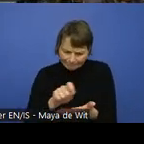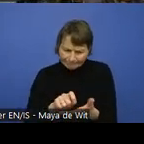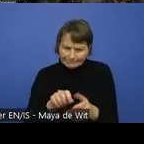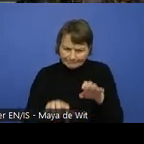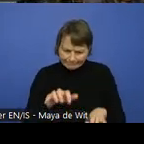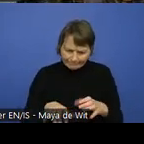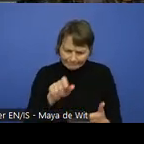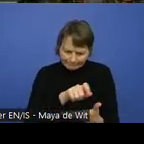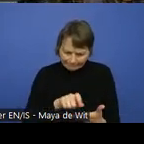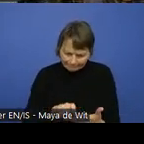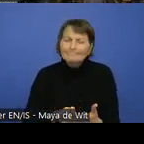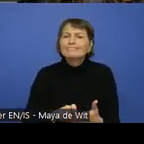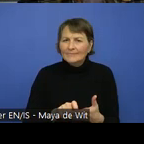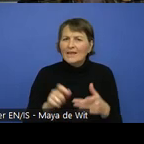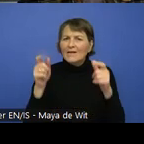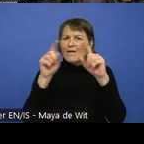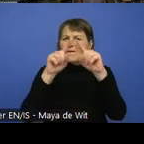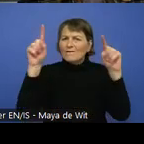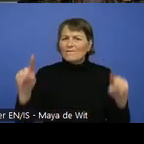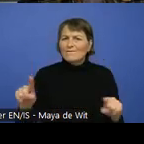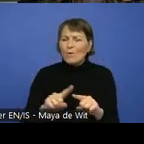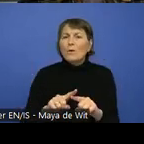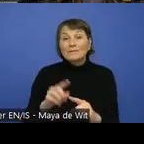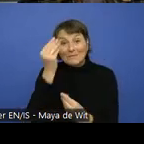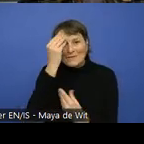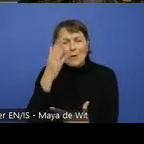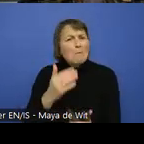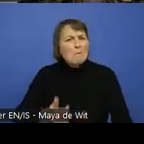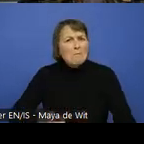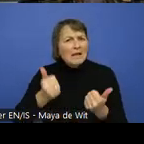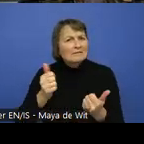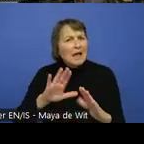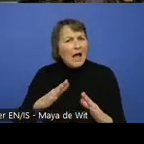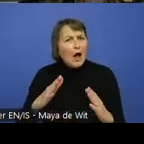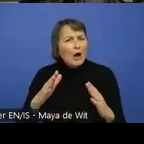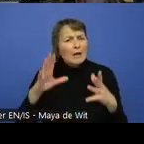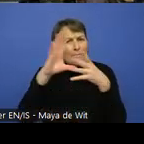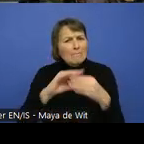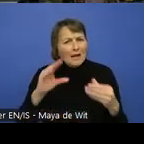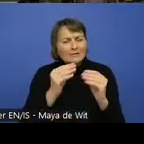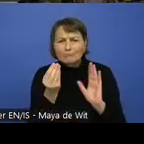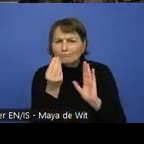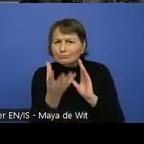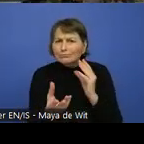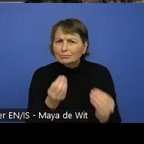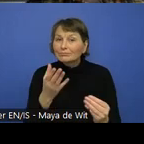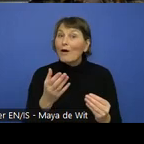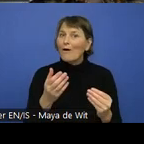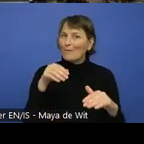Provide tips on what specific messages they should be including for them to be accessible.